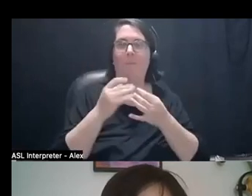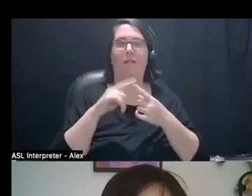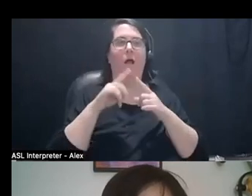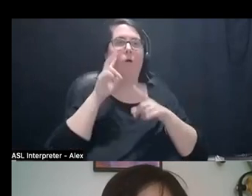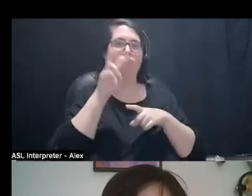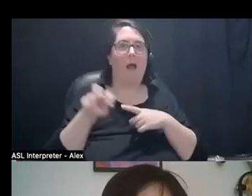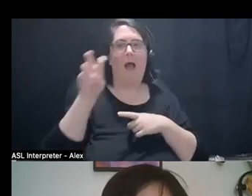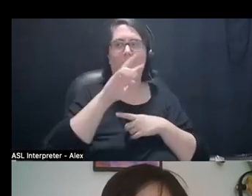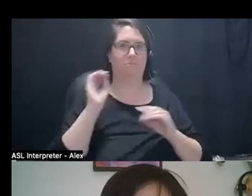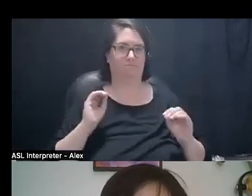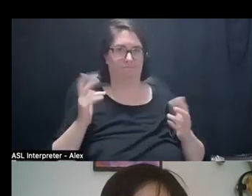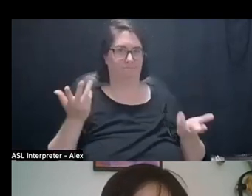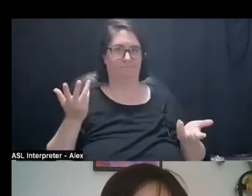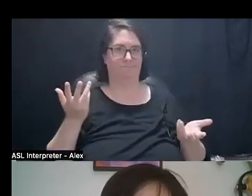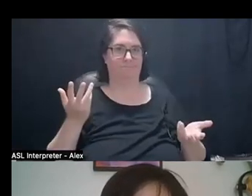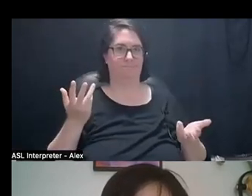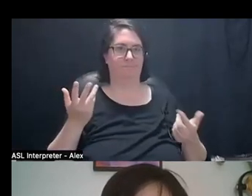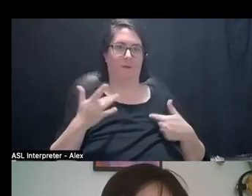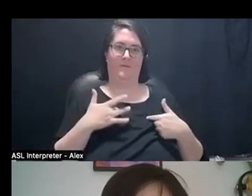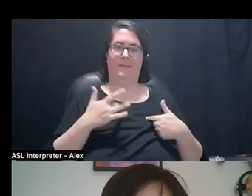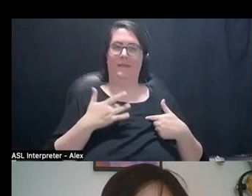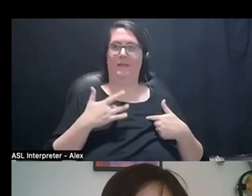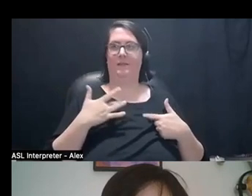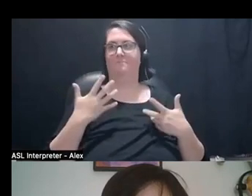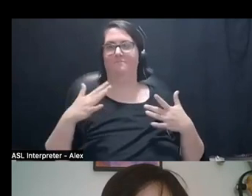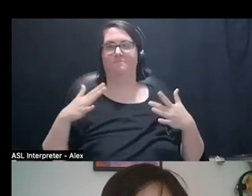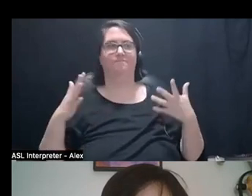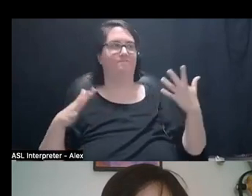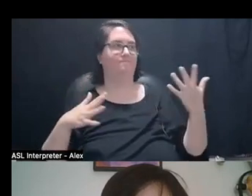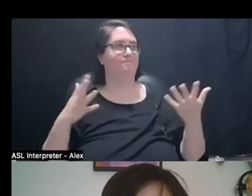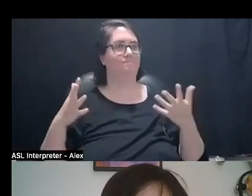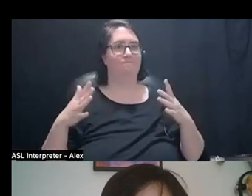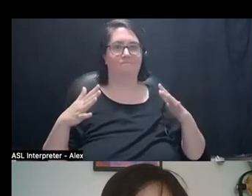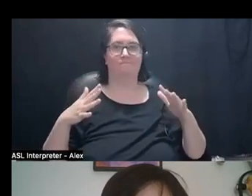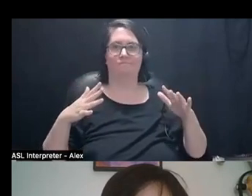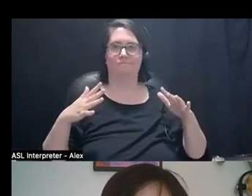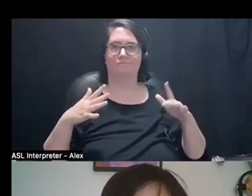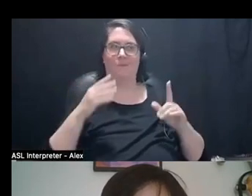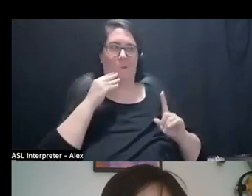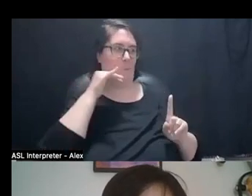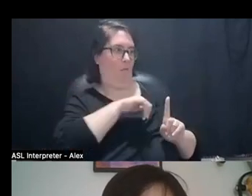feeling the vibe, of you know, other environments.